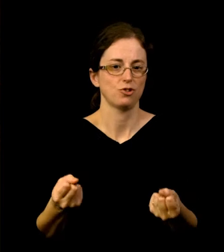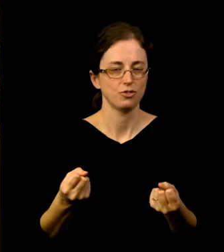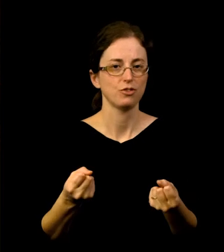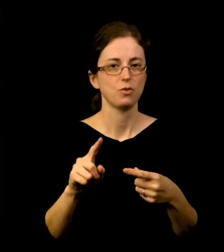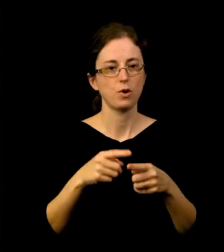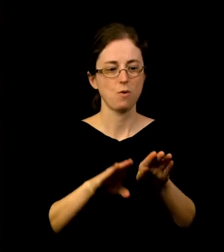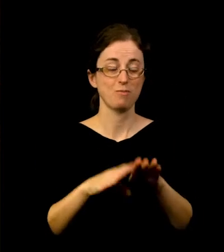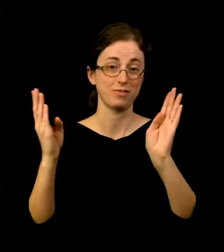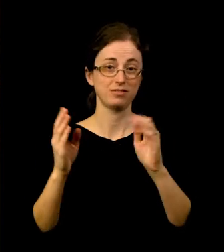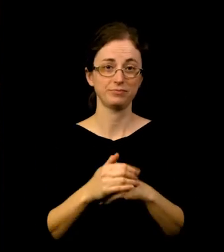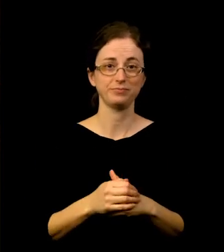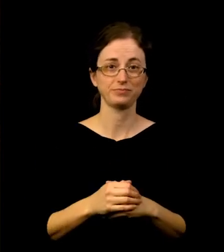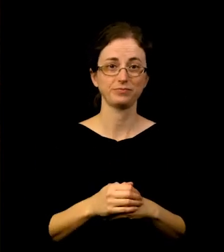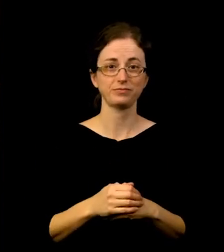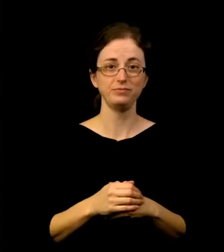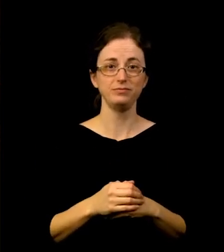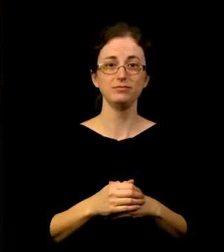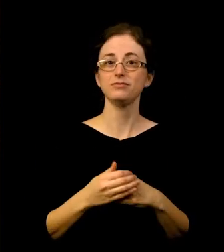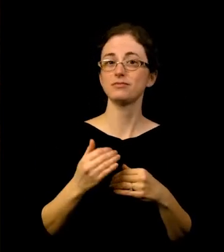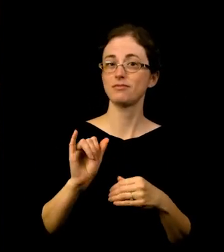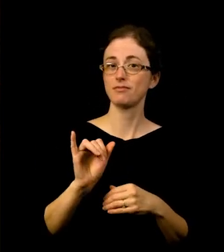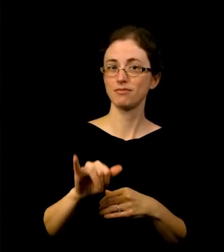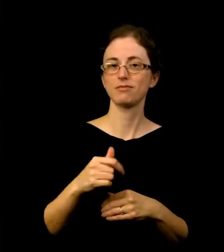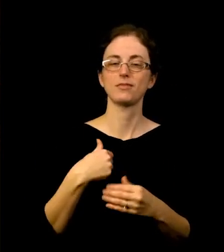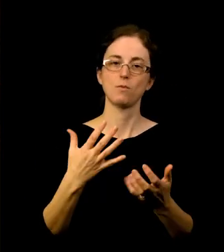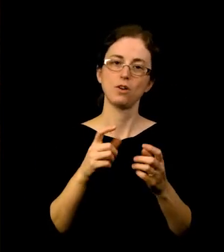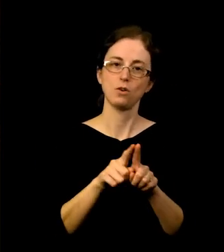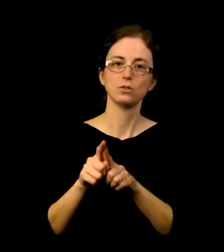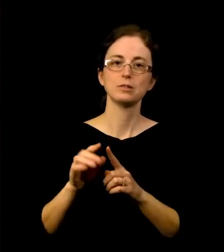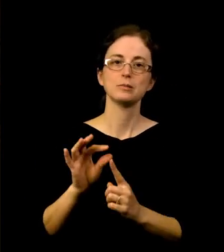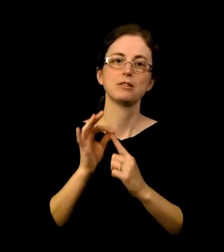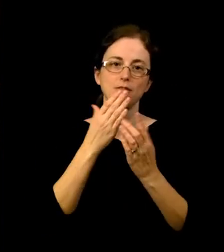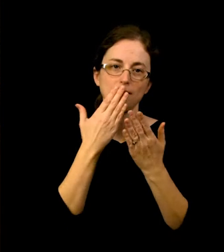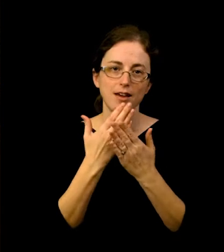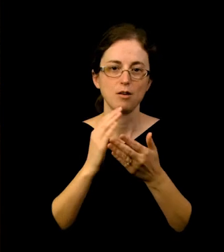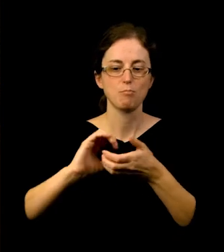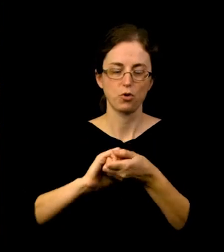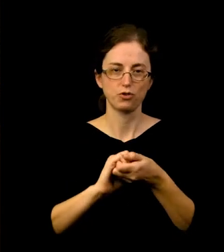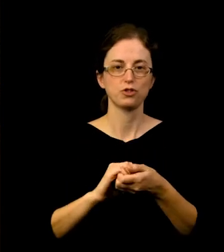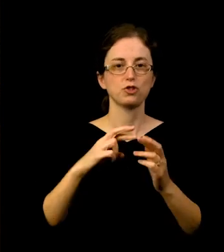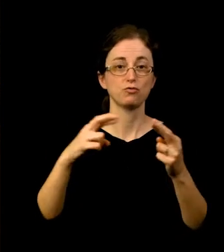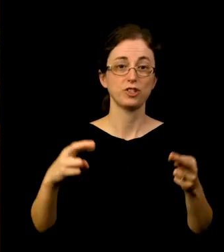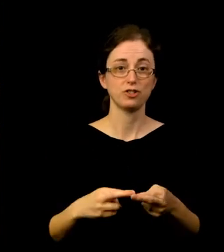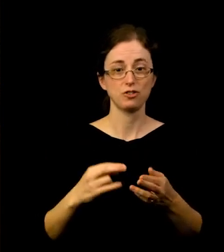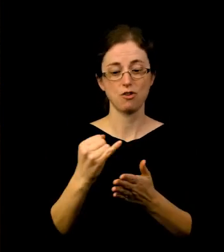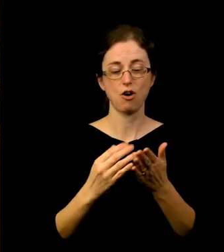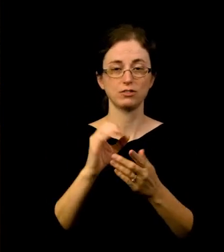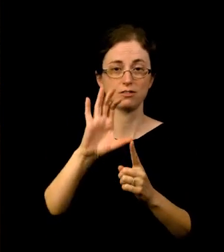And with that, I would be remiss if I didnt give a special thanks to our partners in that - The Regional Arts & Culture Council,